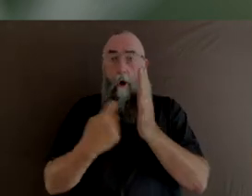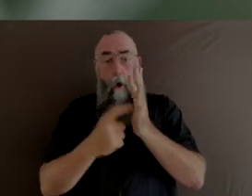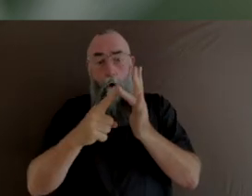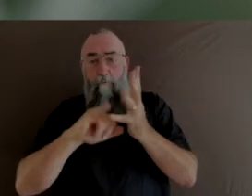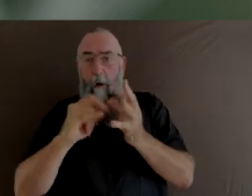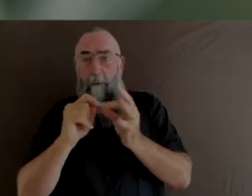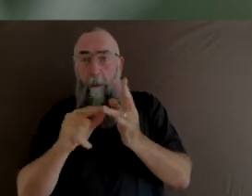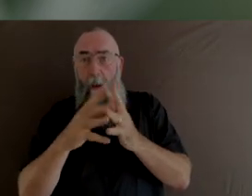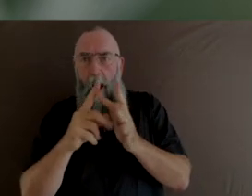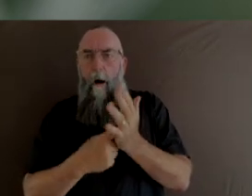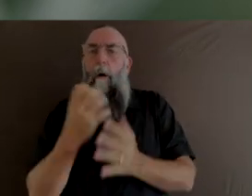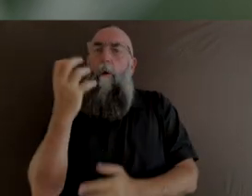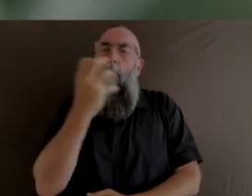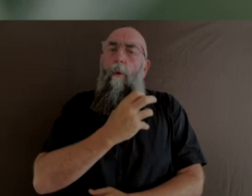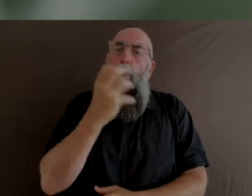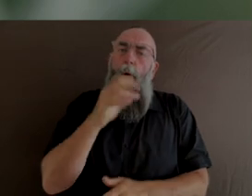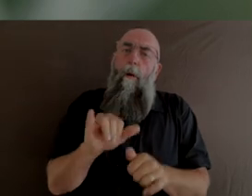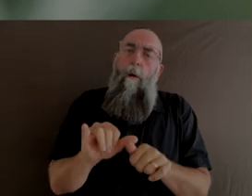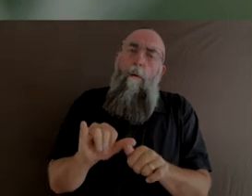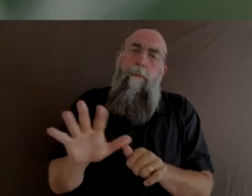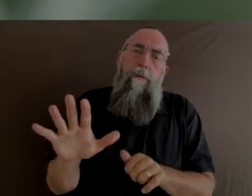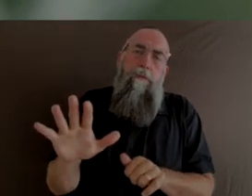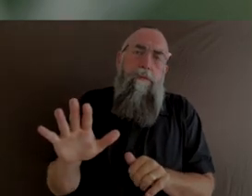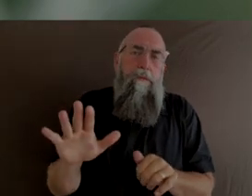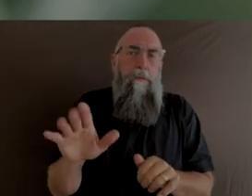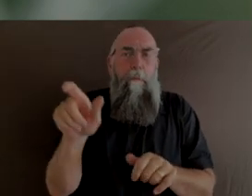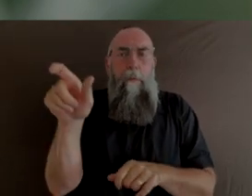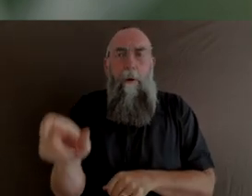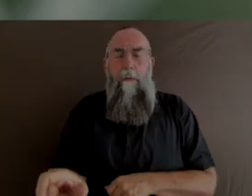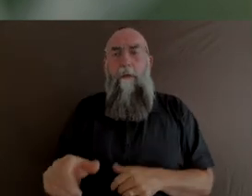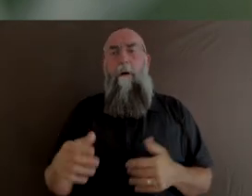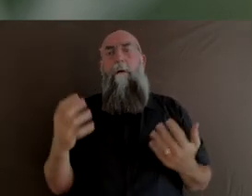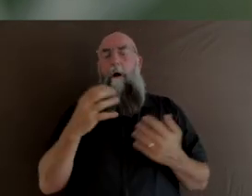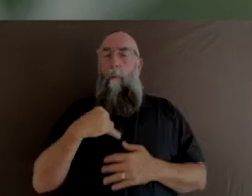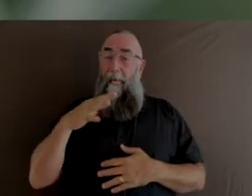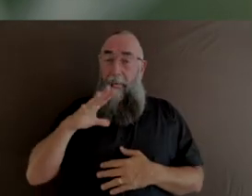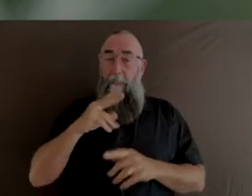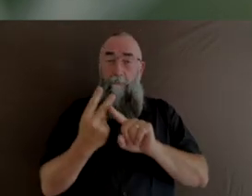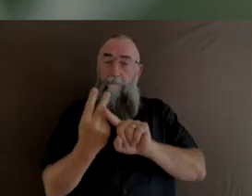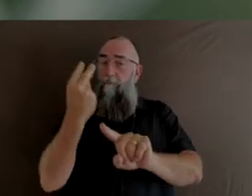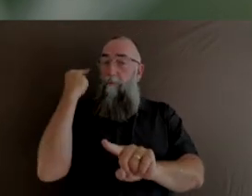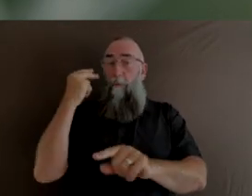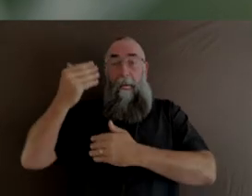And we need to look at the history and these people that have gone before us and what they've achieved,